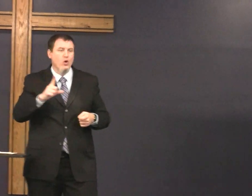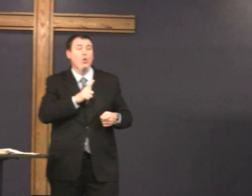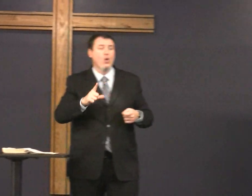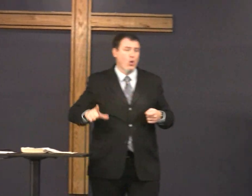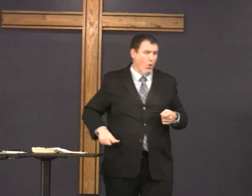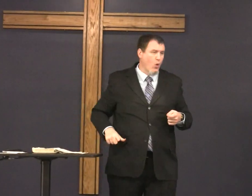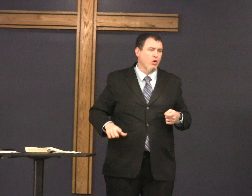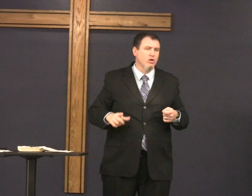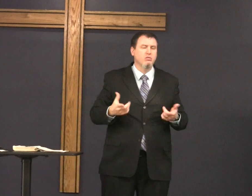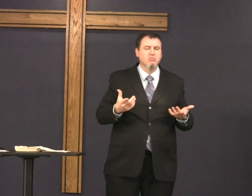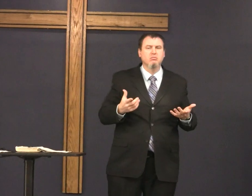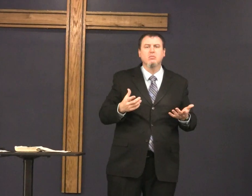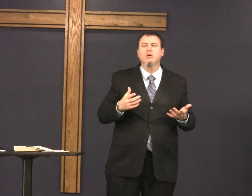we can sign it like this